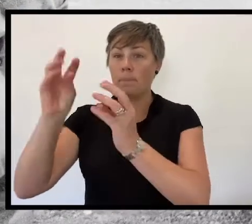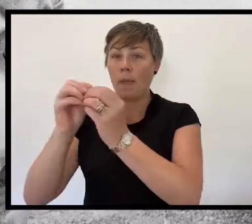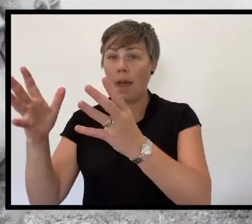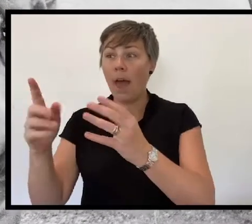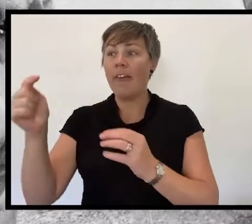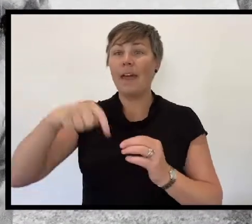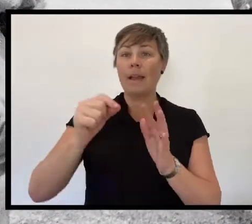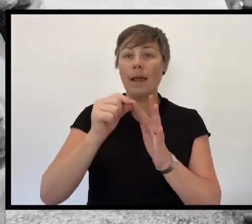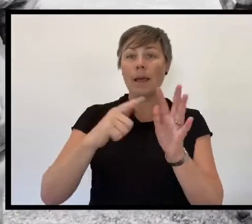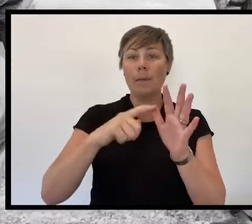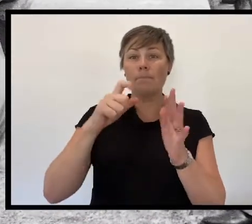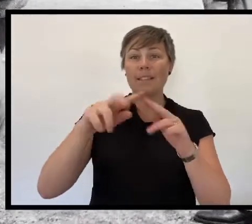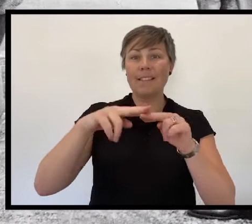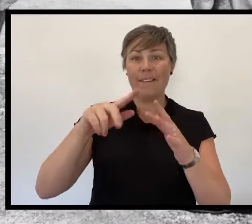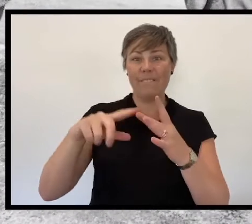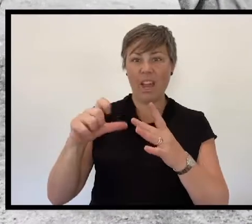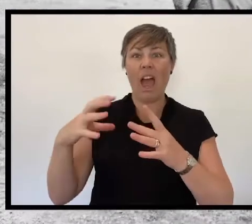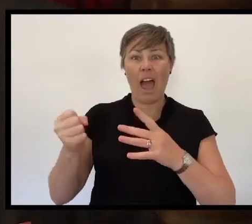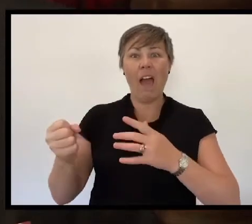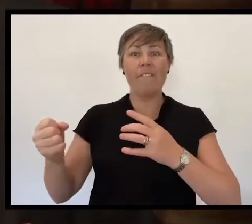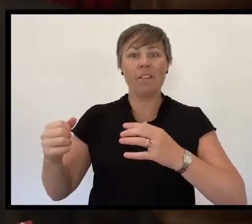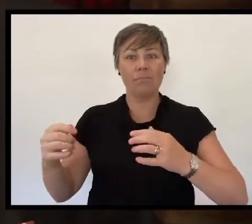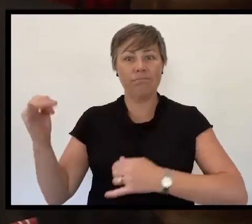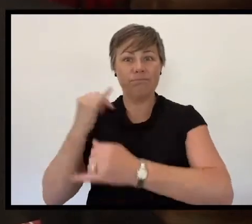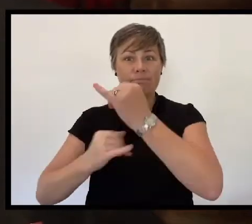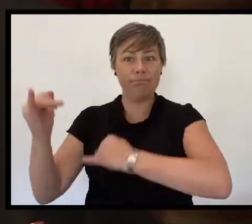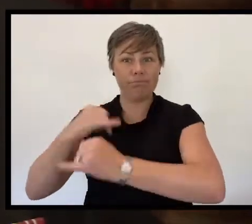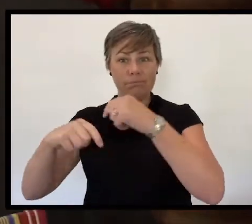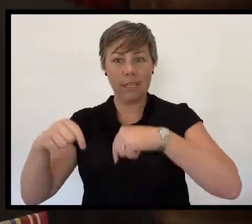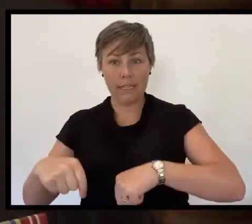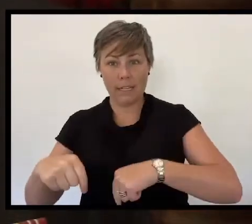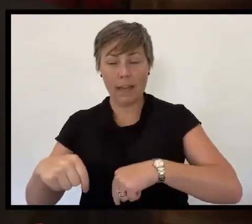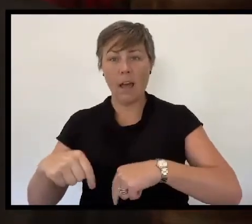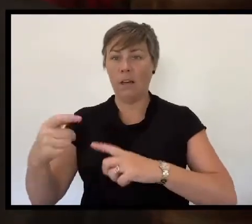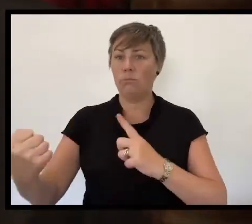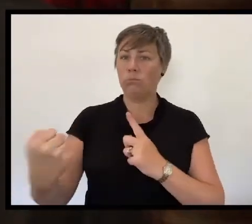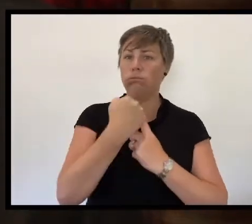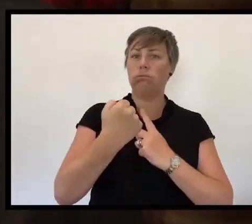The impact of conflicts, big and small, echo through our community today.